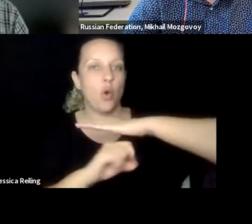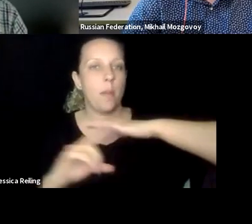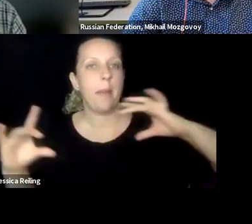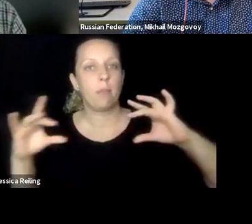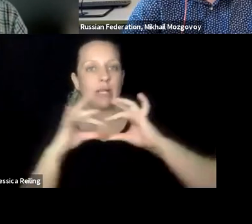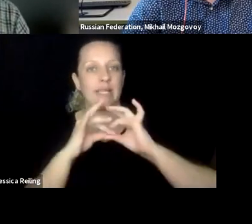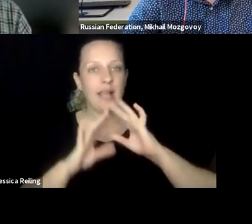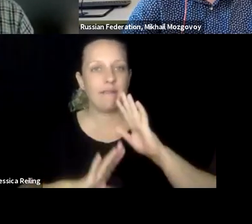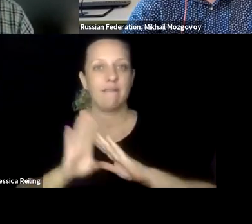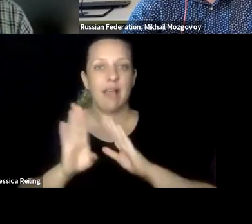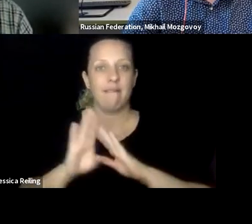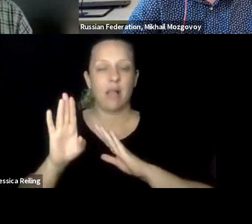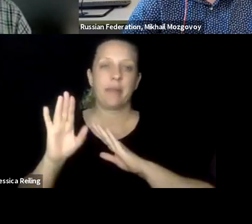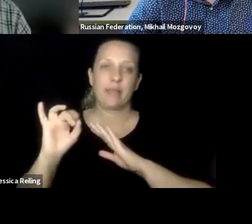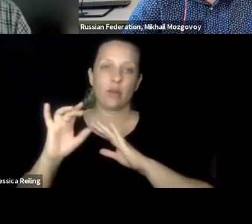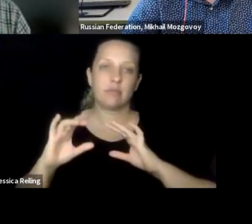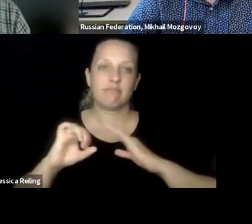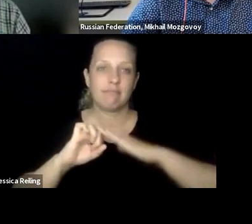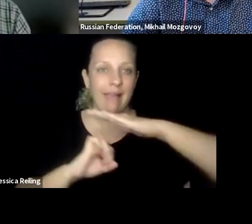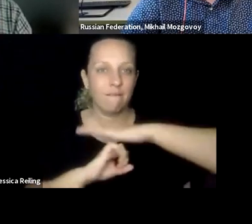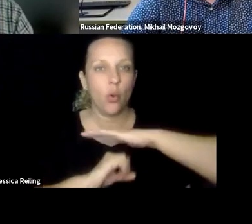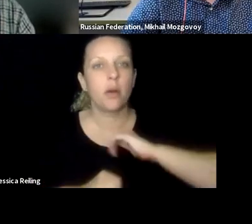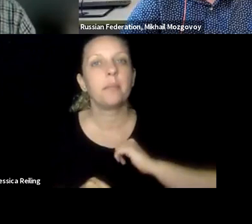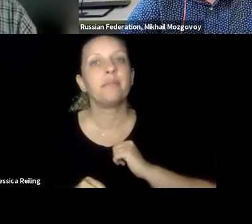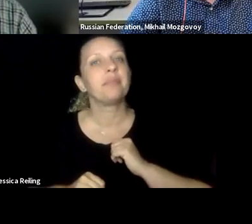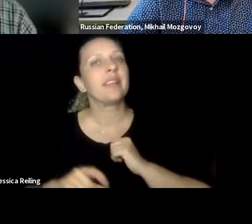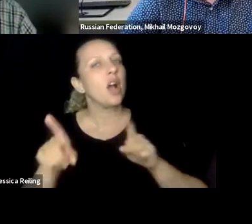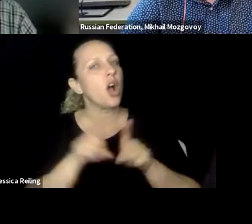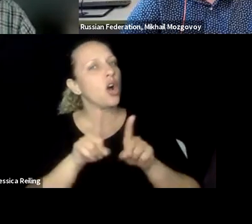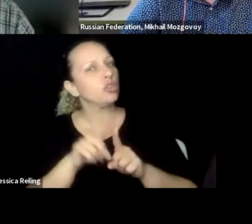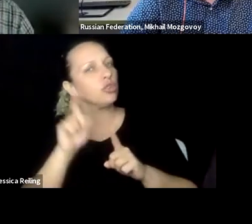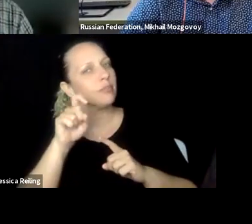fascinated and interested in this idea of a common platform which